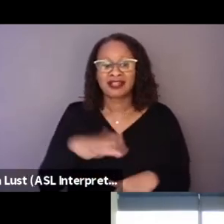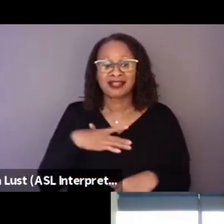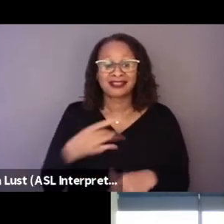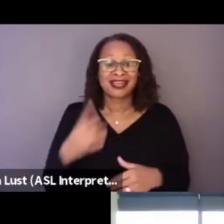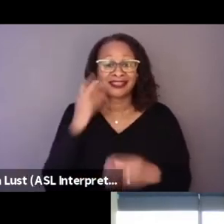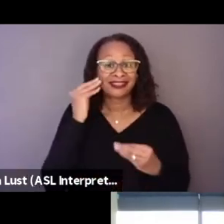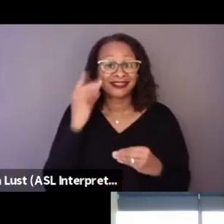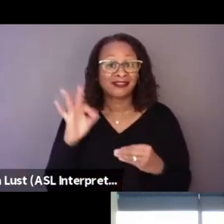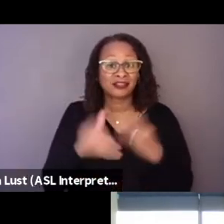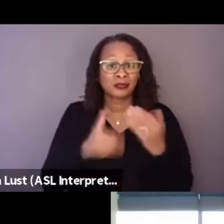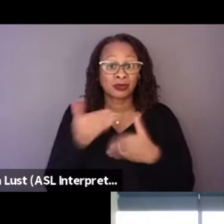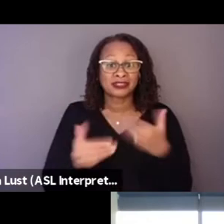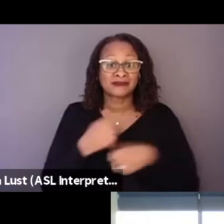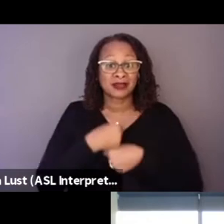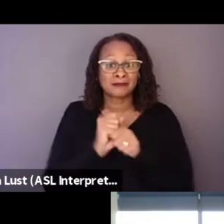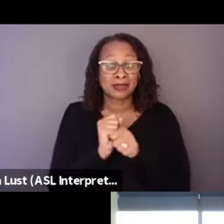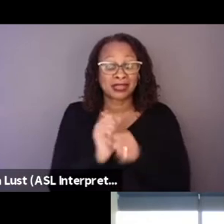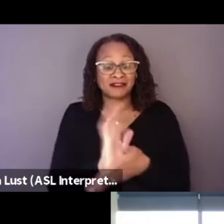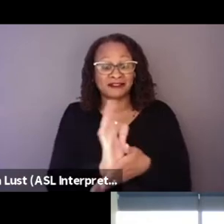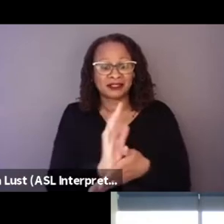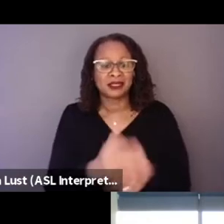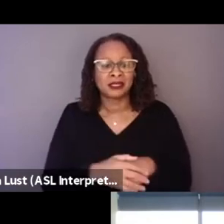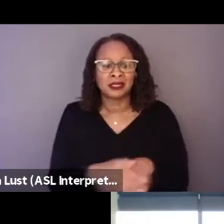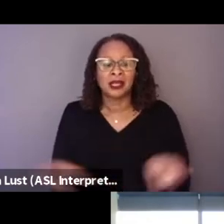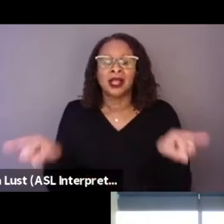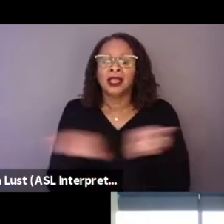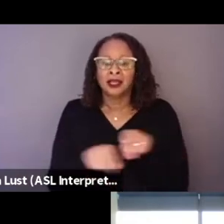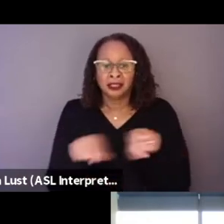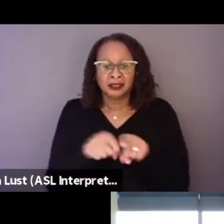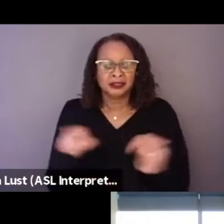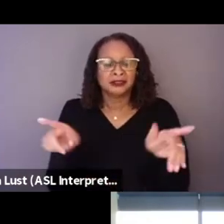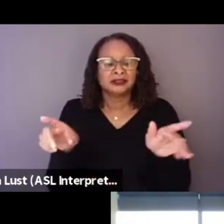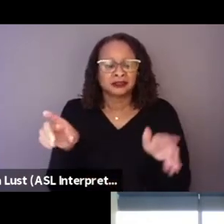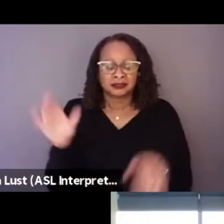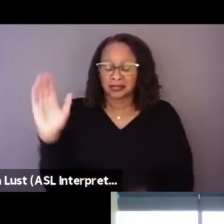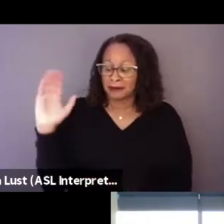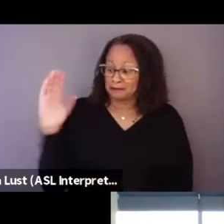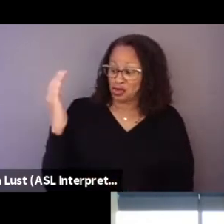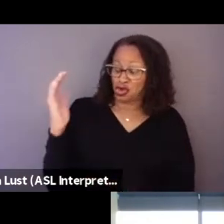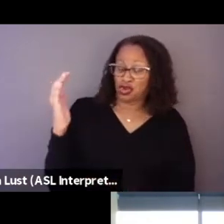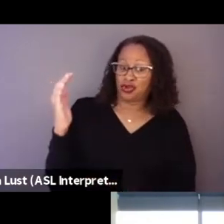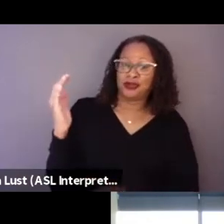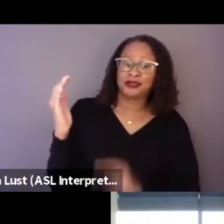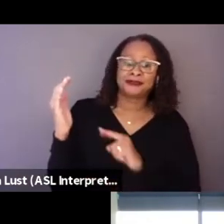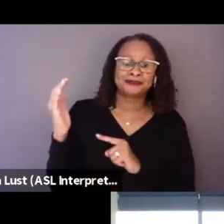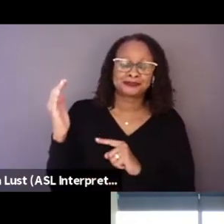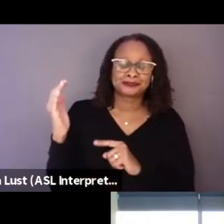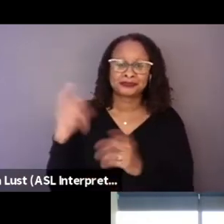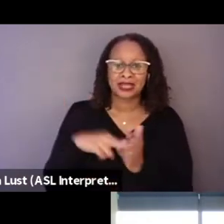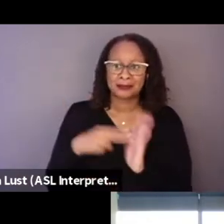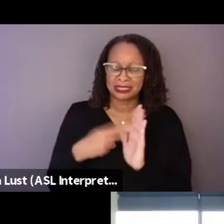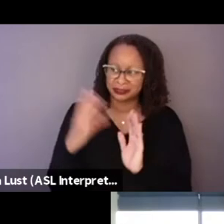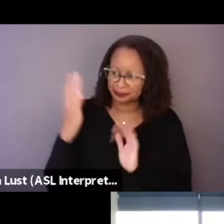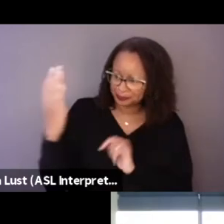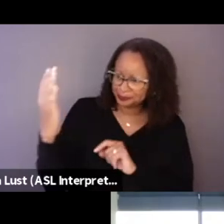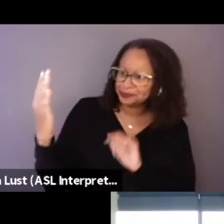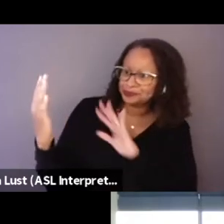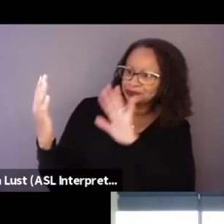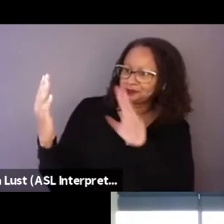of making this film also as a mirror, in terms of looking for a different narrative